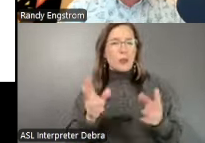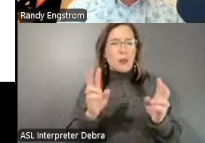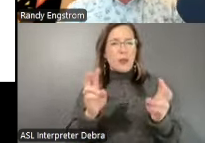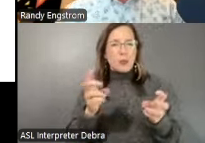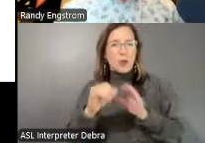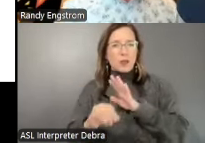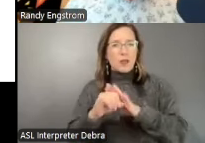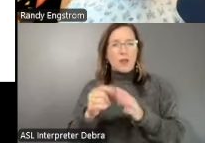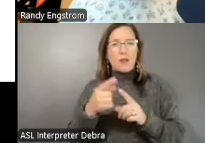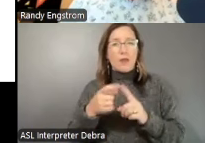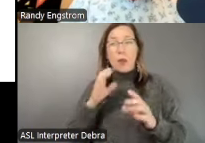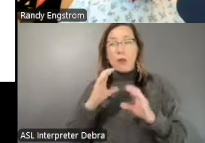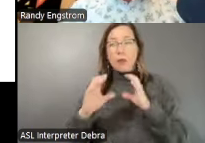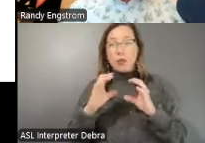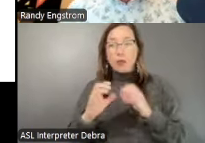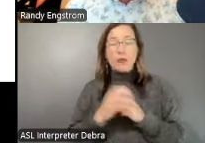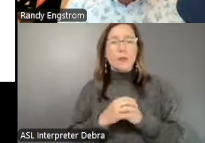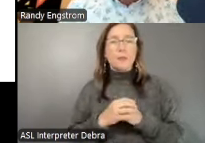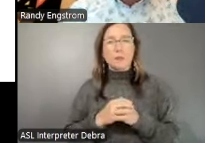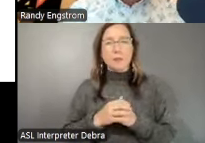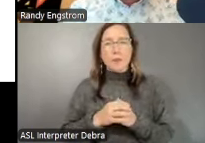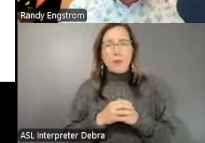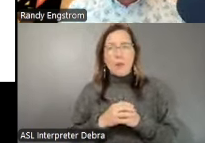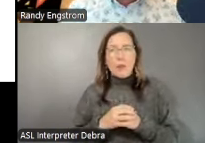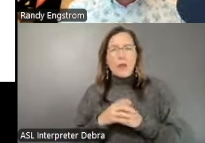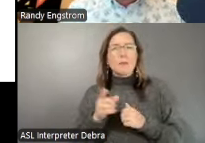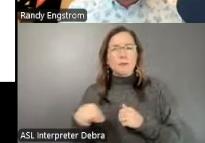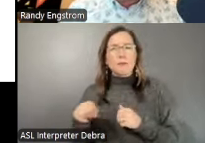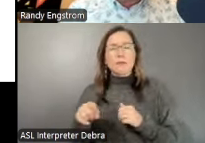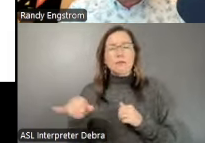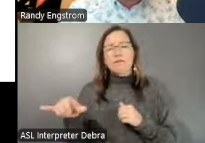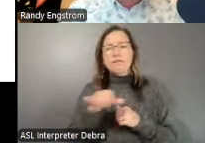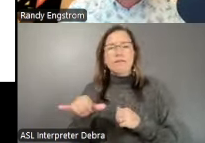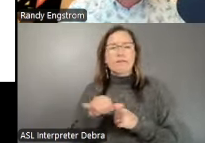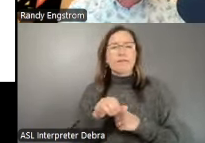conversations. And these really mirror some of what Randy was talking about in his introduction.